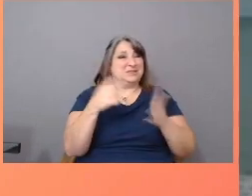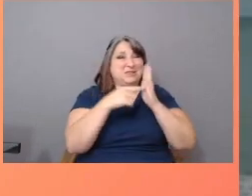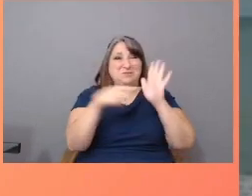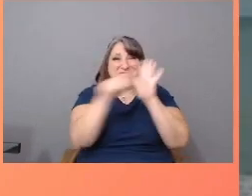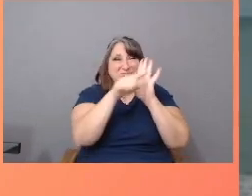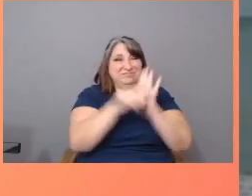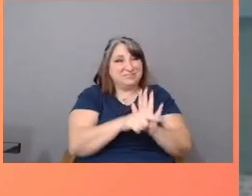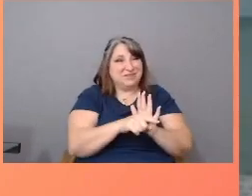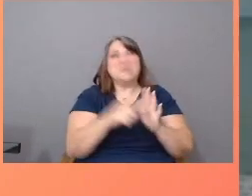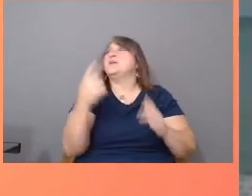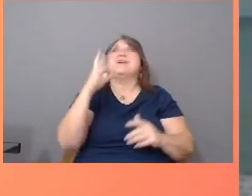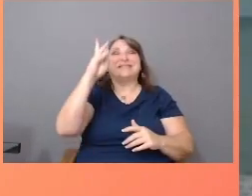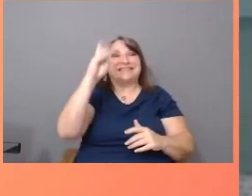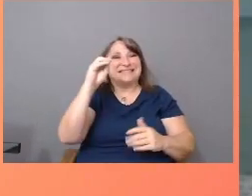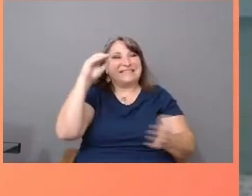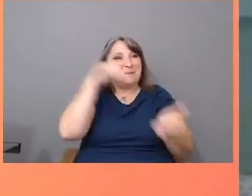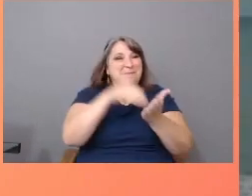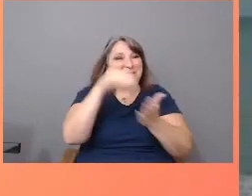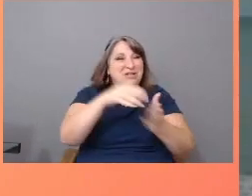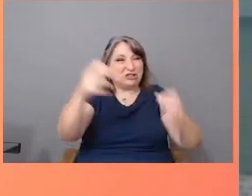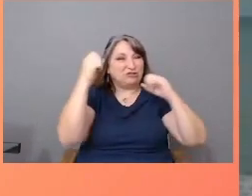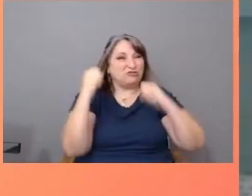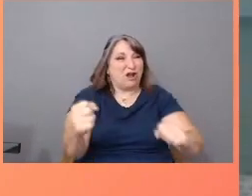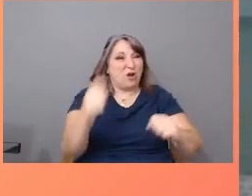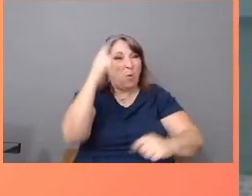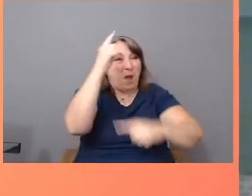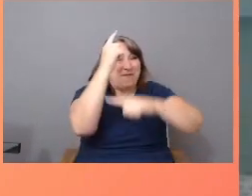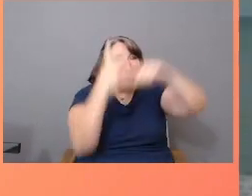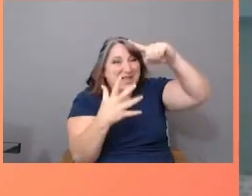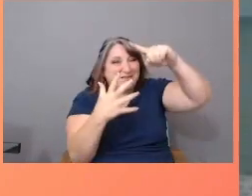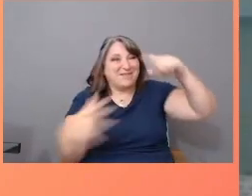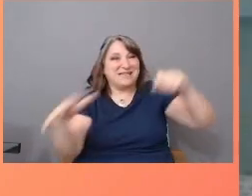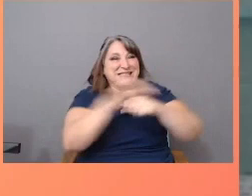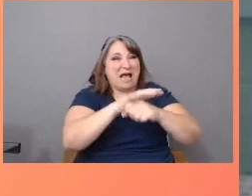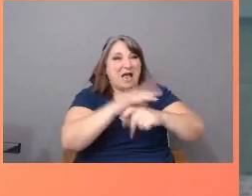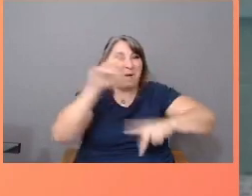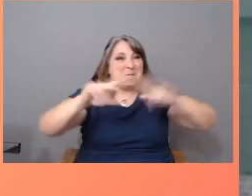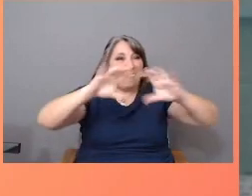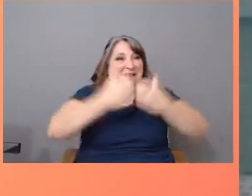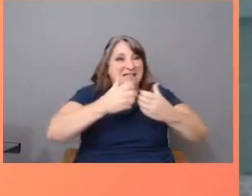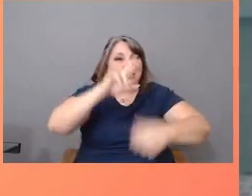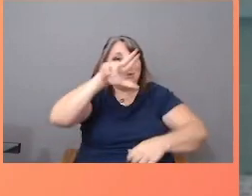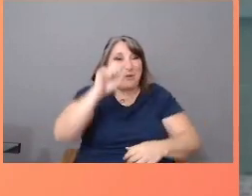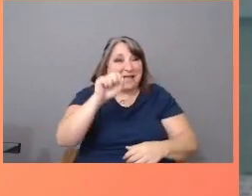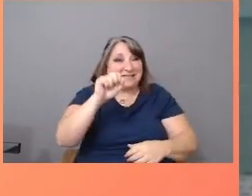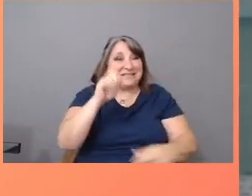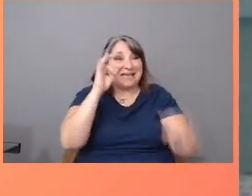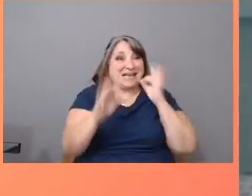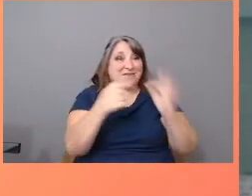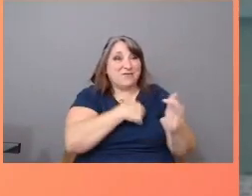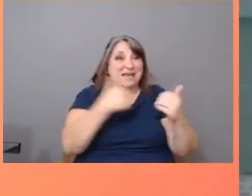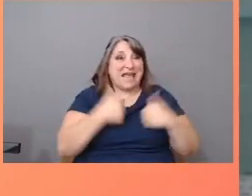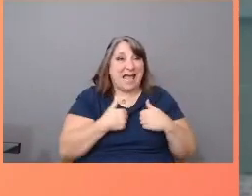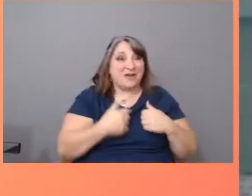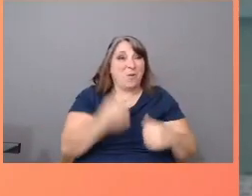close to one fifth of the entire population of the US. If we had anywhere near one in five media stories focusing